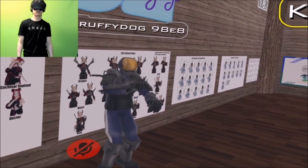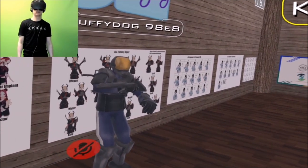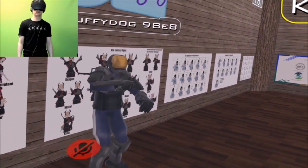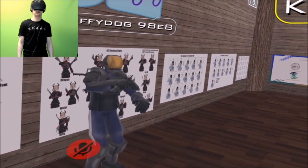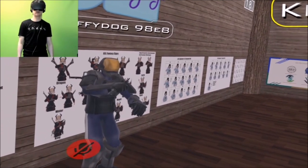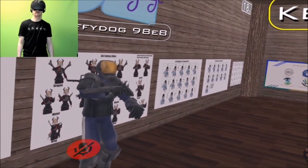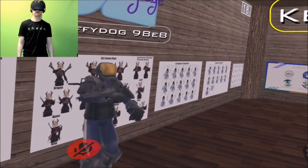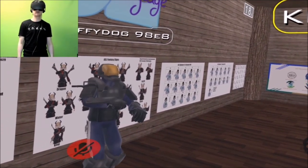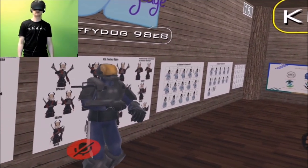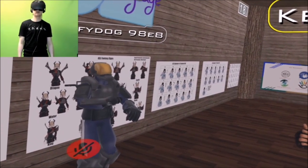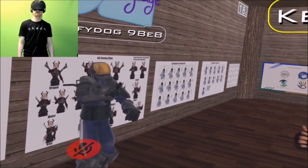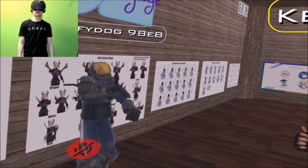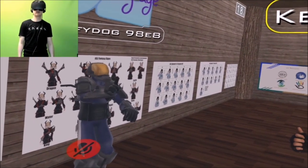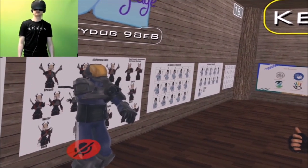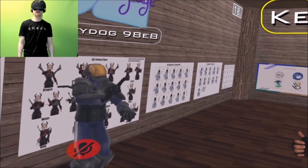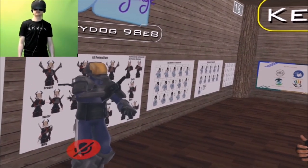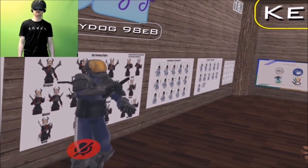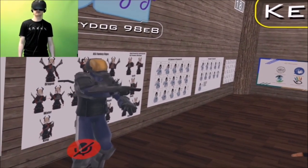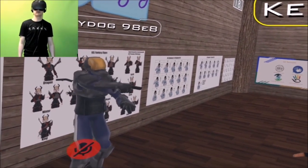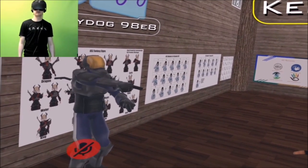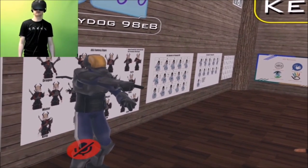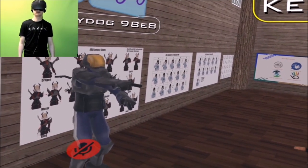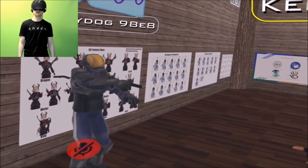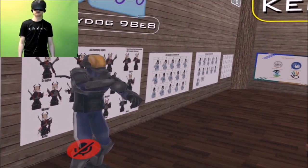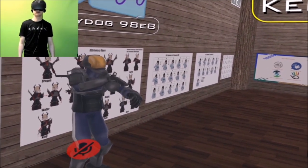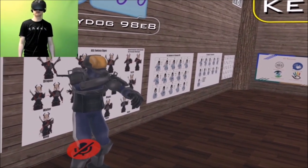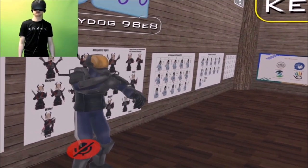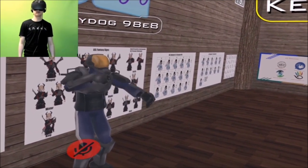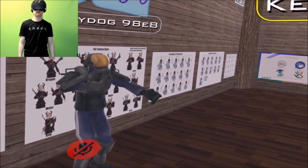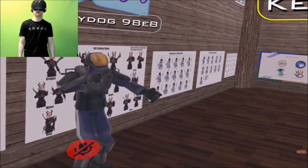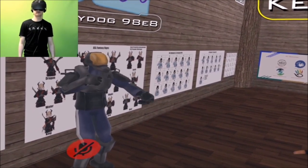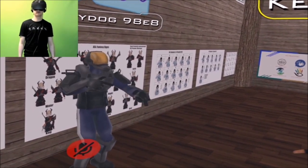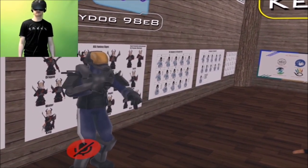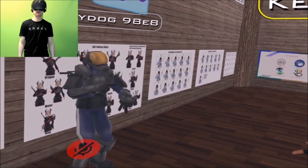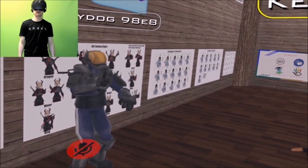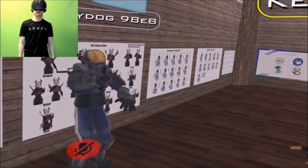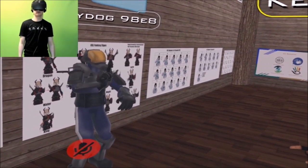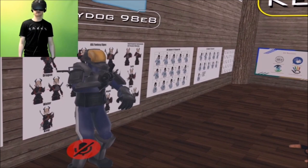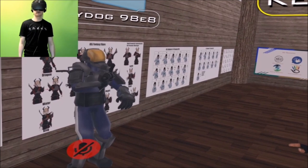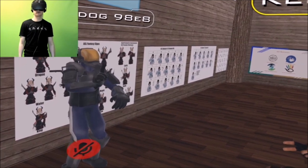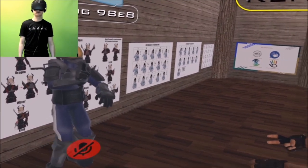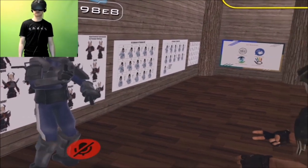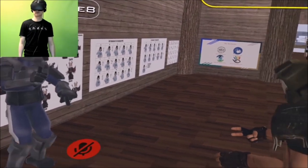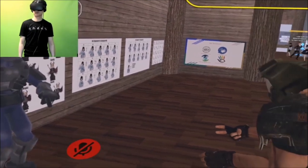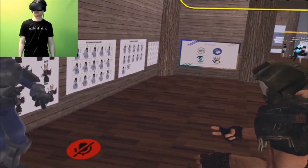Yes. Where are you from?